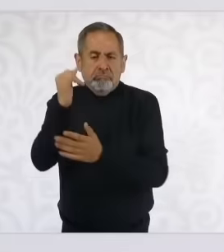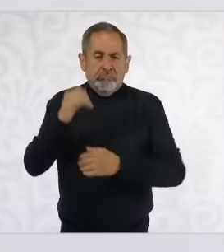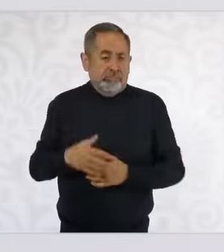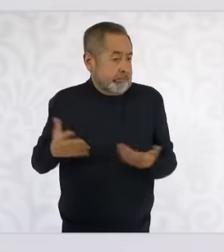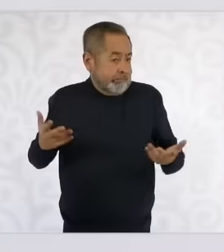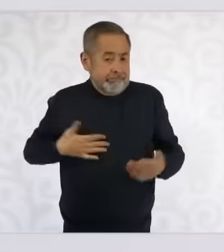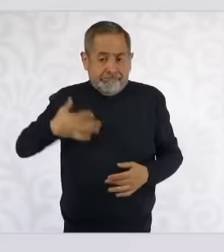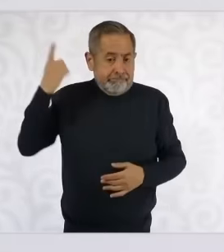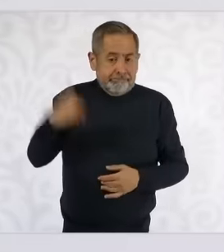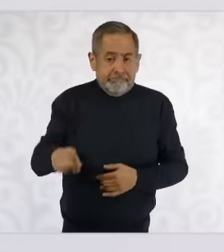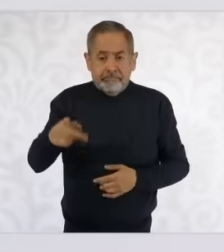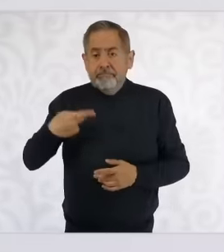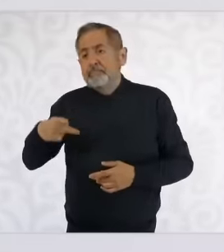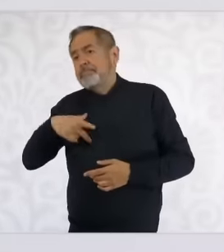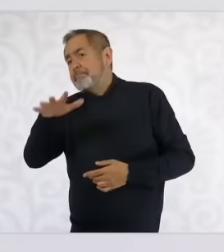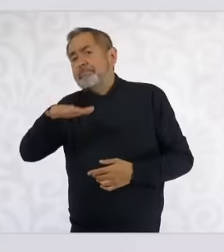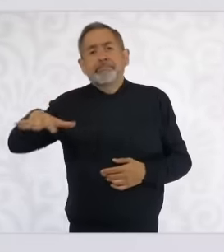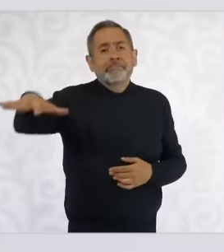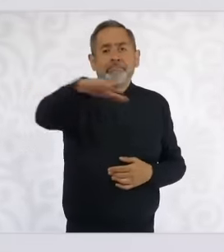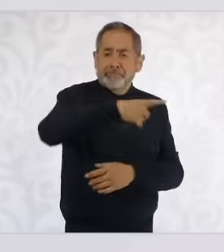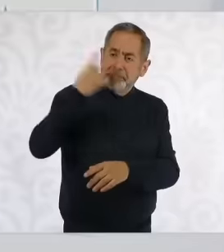of the people by the people and for the people. Lincoln said it.